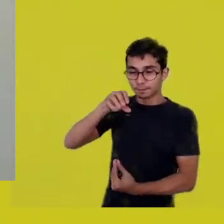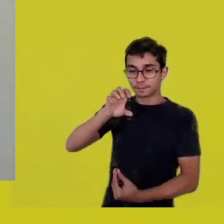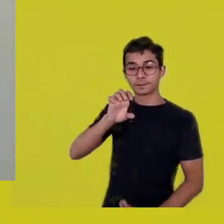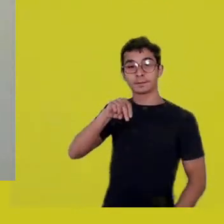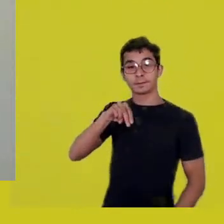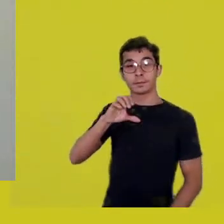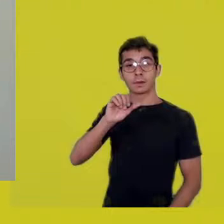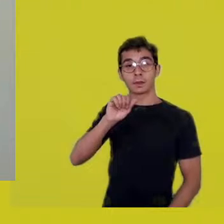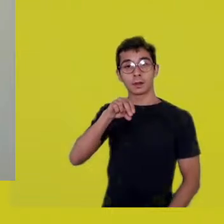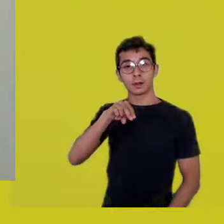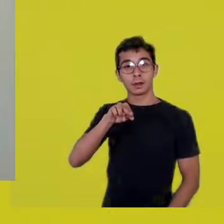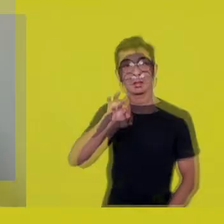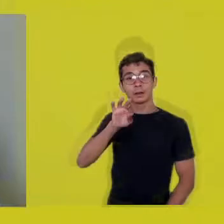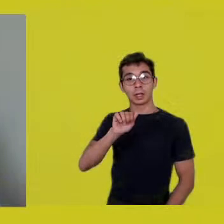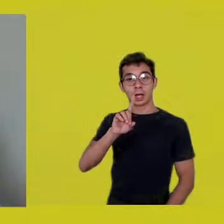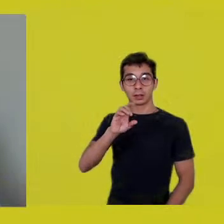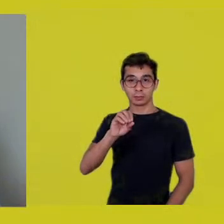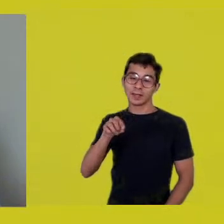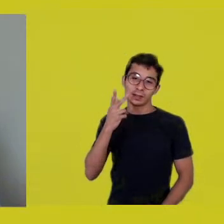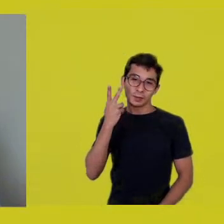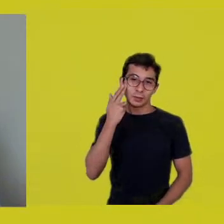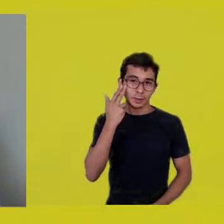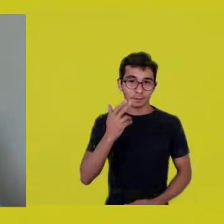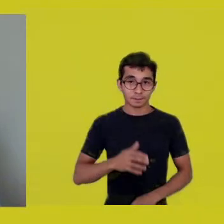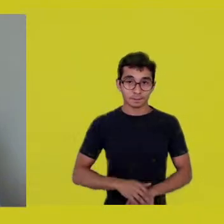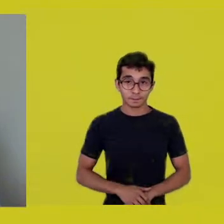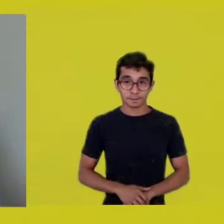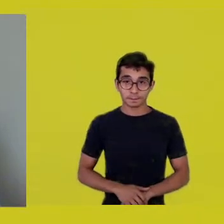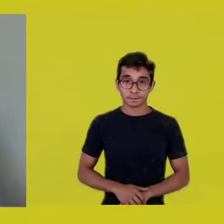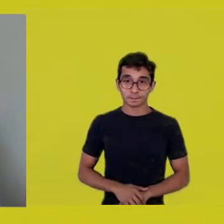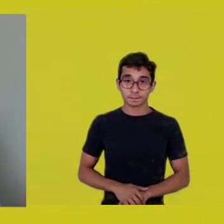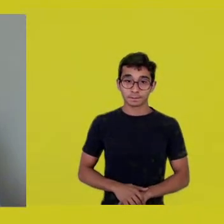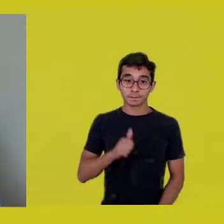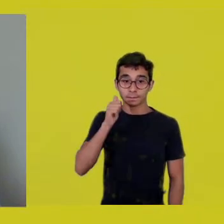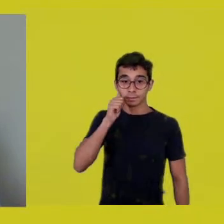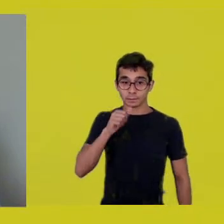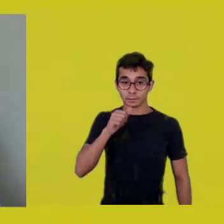Well, Miriam Dascal, of the AANGA Space, says,